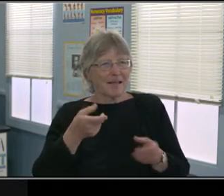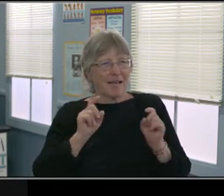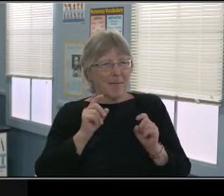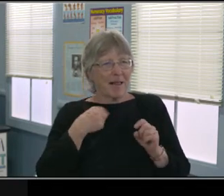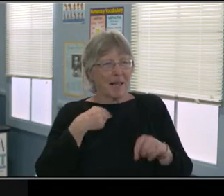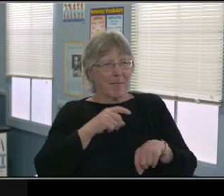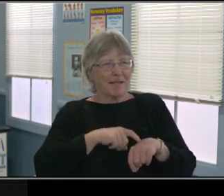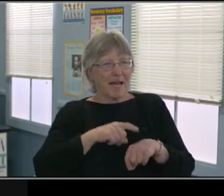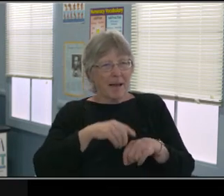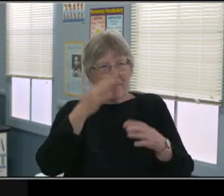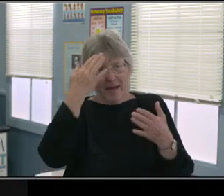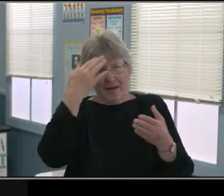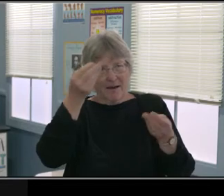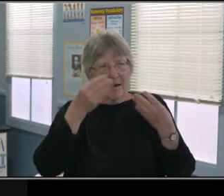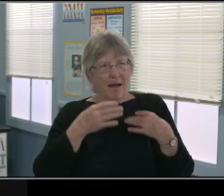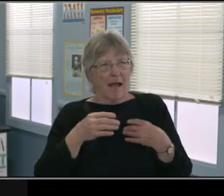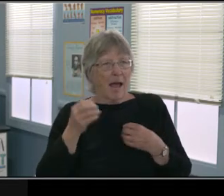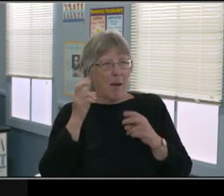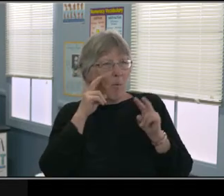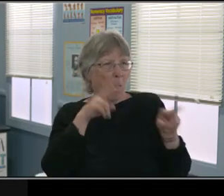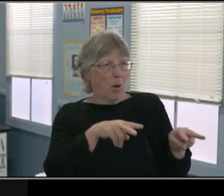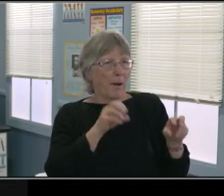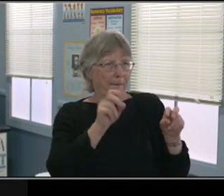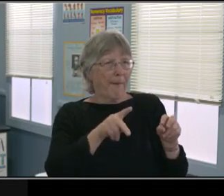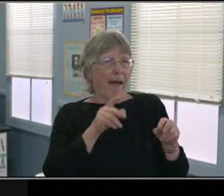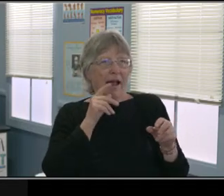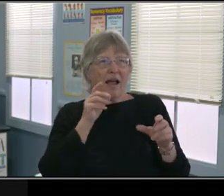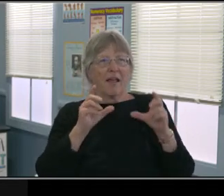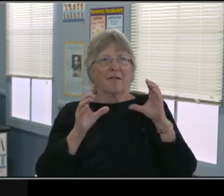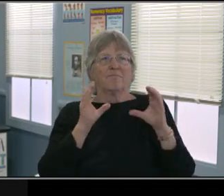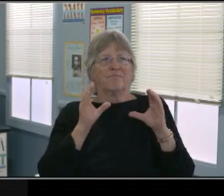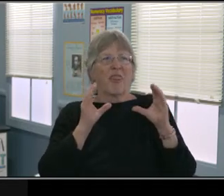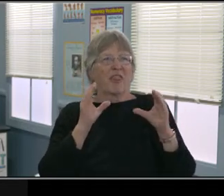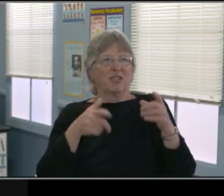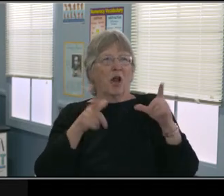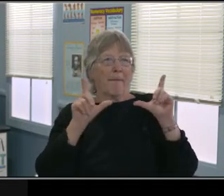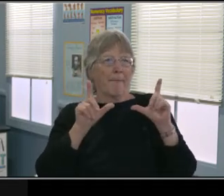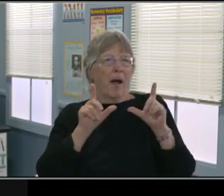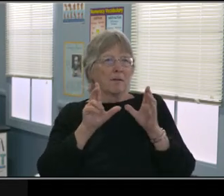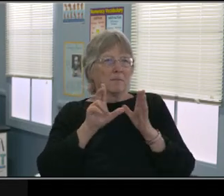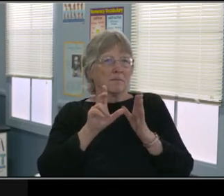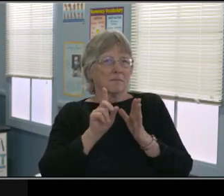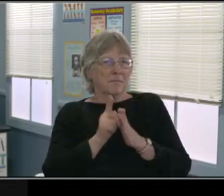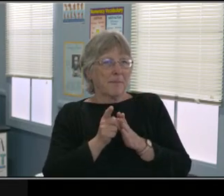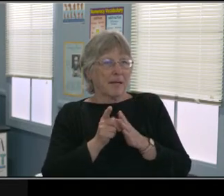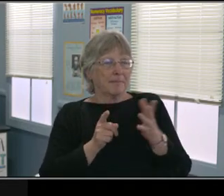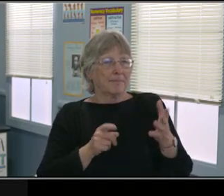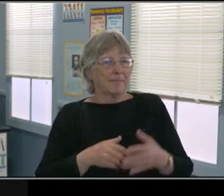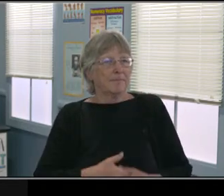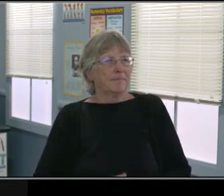"Okay this was the plan during this COVID period. Now we're out of this, hopefully, right?